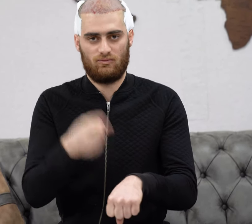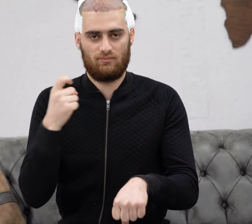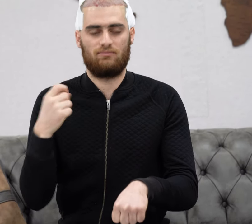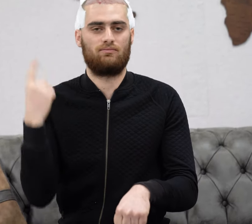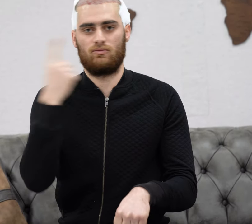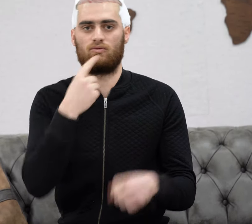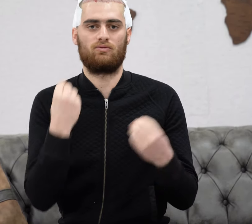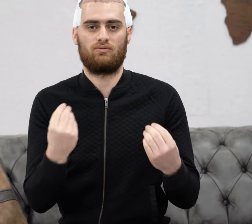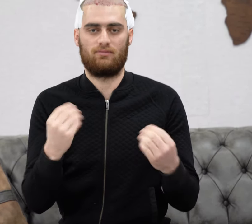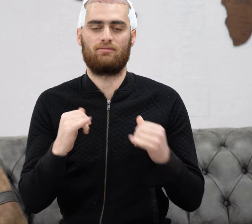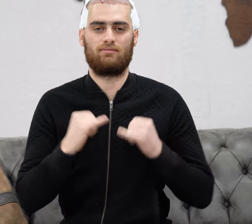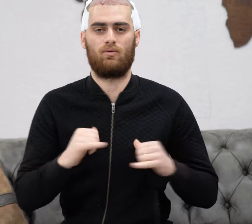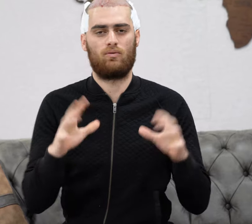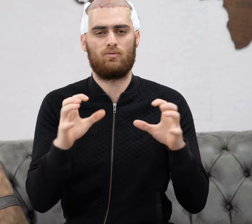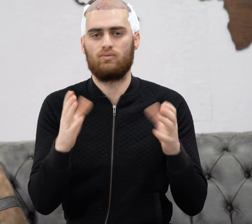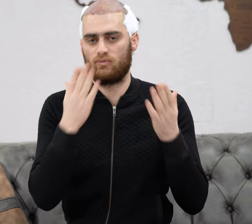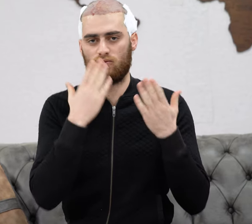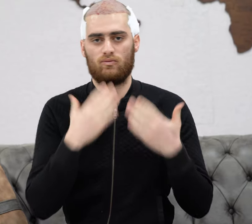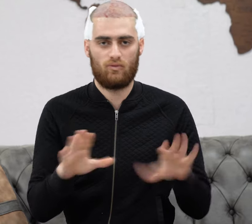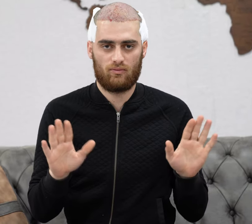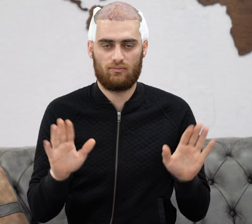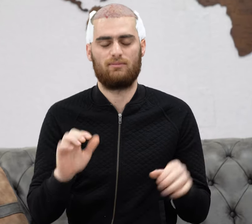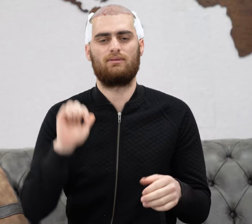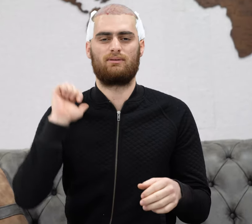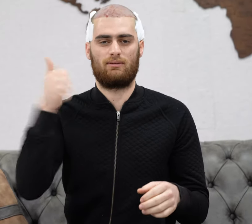I am so comfy and have no pain at present.